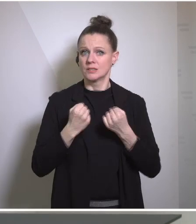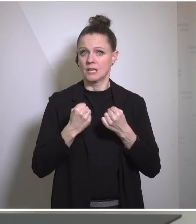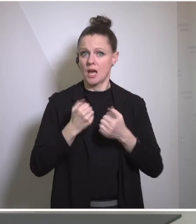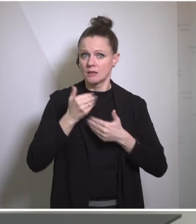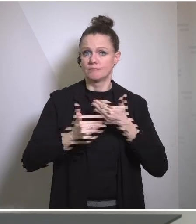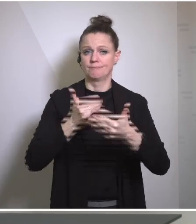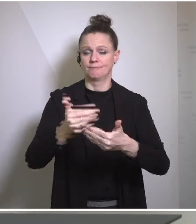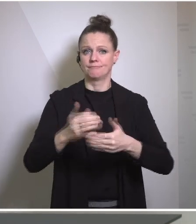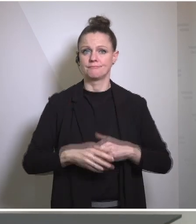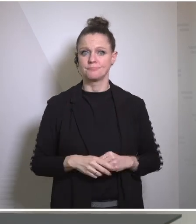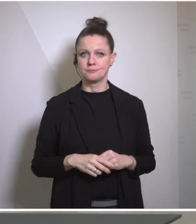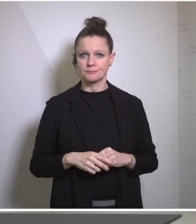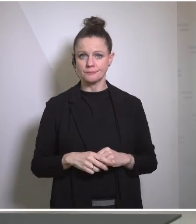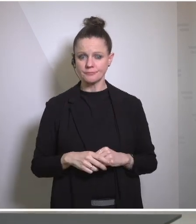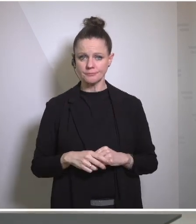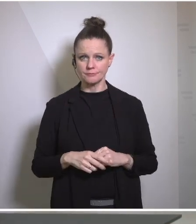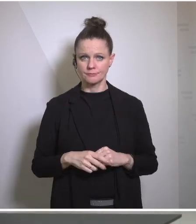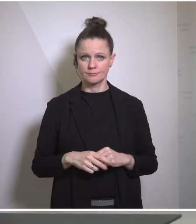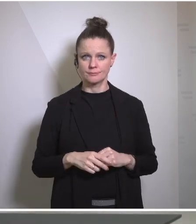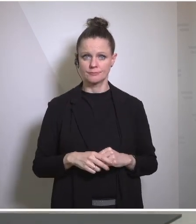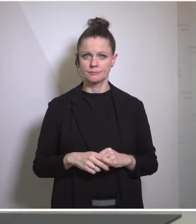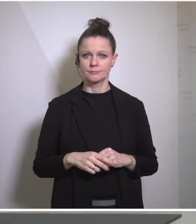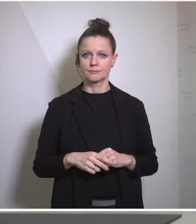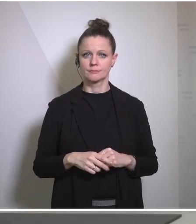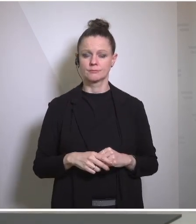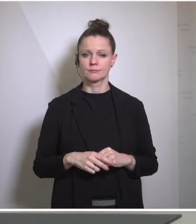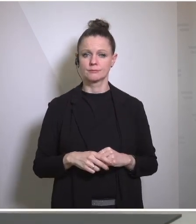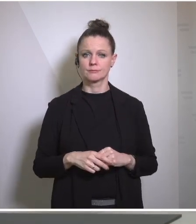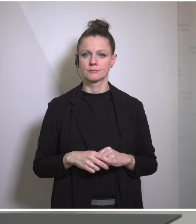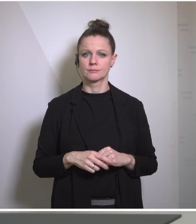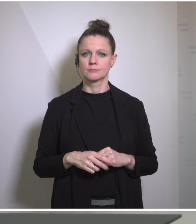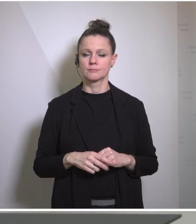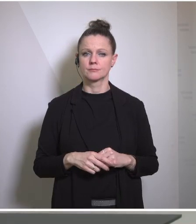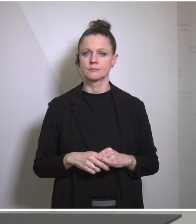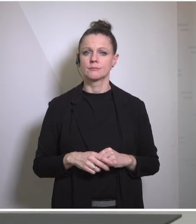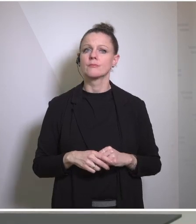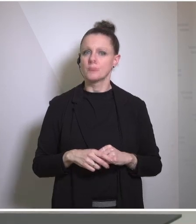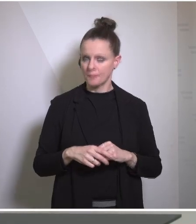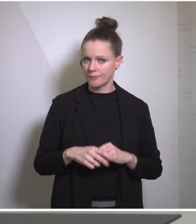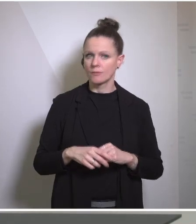its obligations. Beyond the regional, beyond the global partnership as the Foreign Minister said,